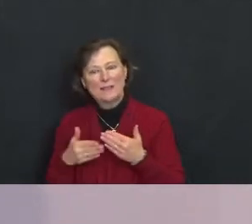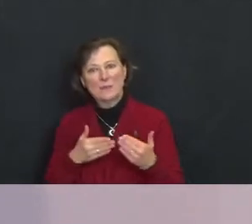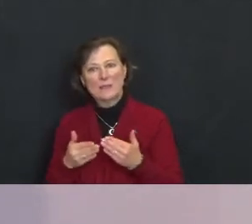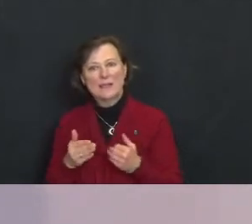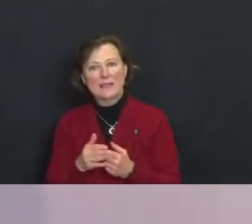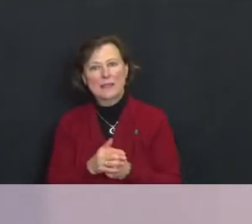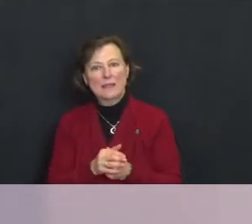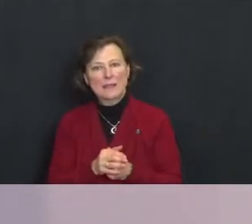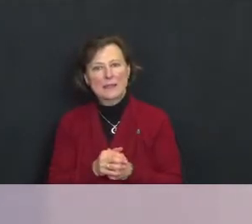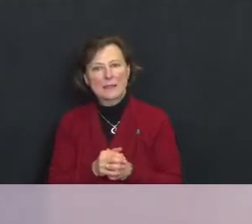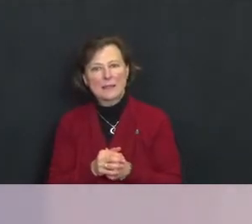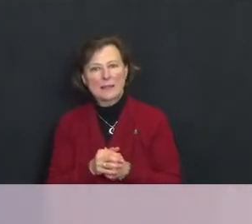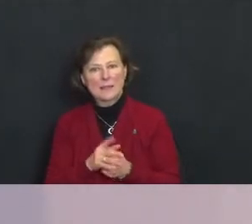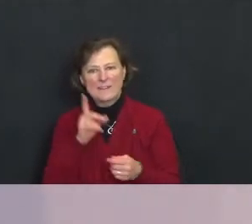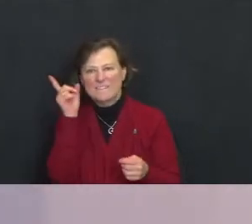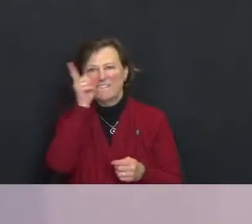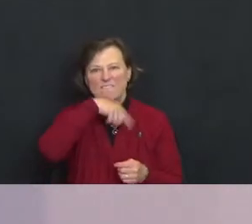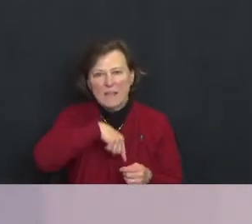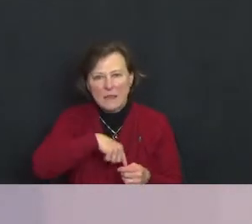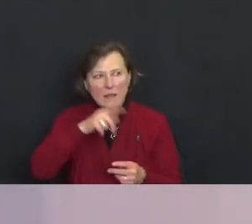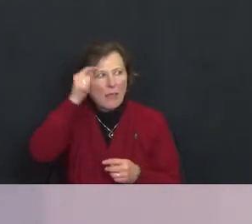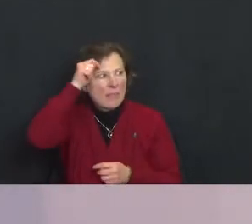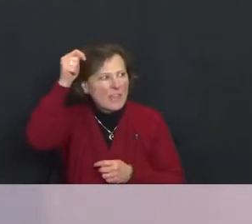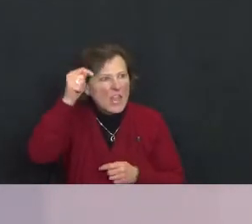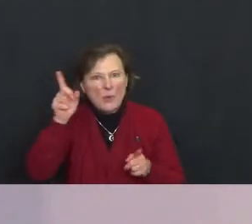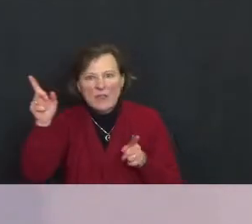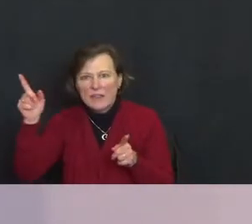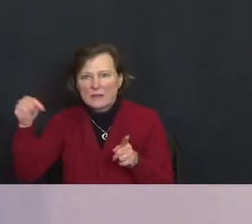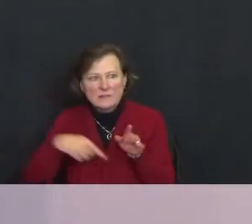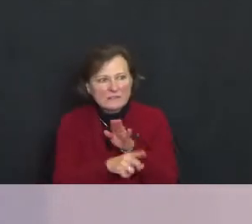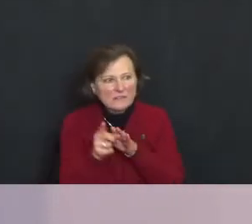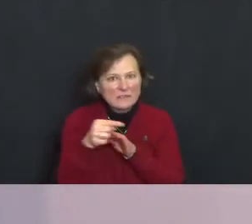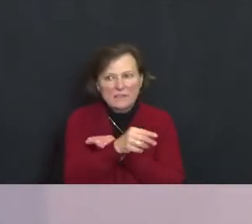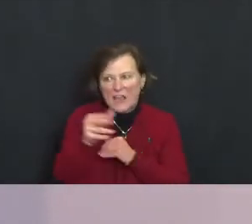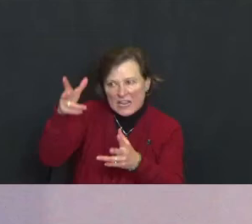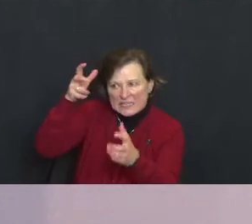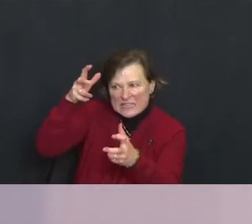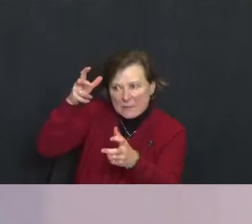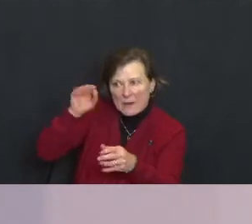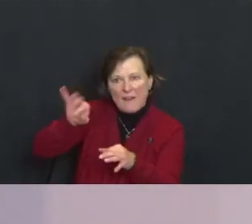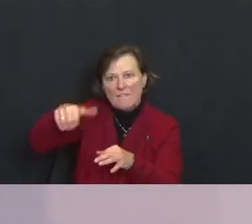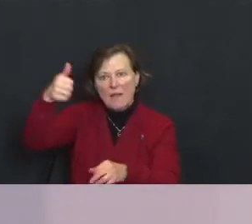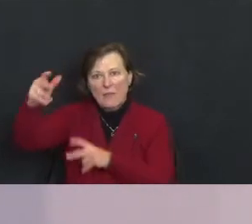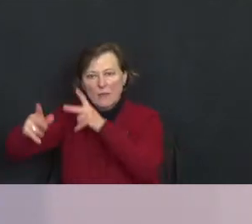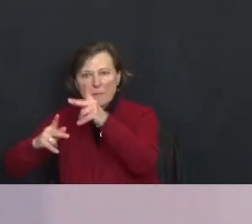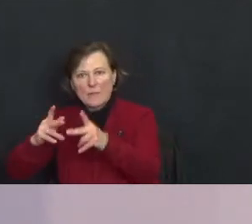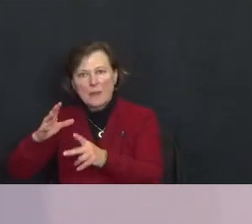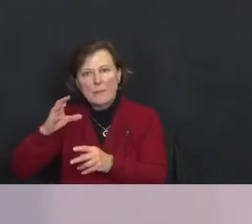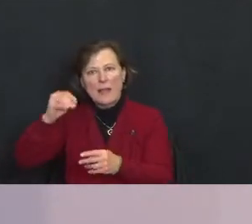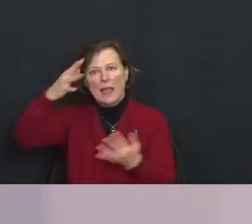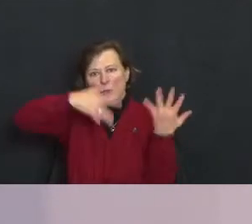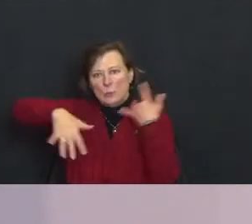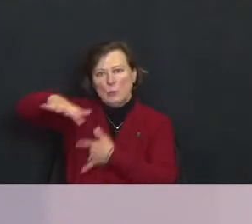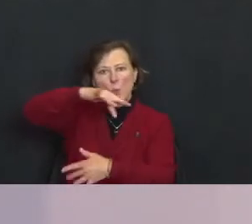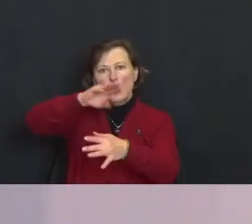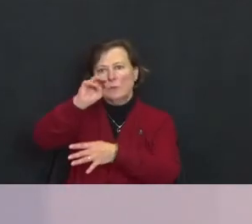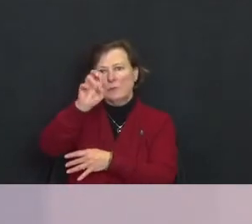Conspiracy theories and demonization of others in social media echo chambers and all sorts